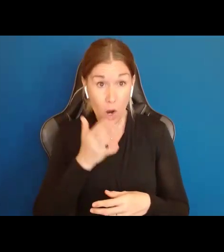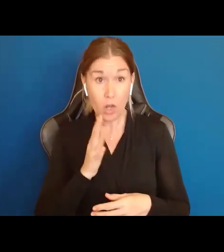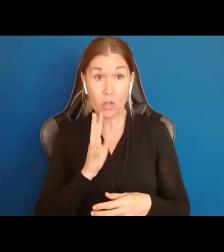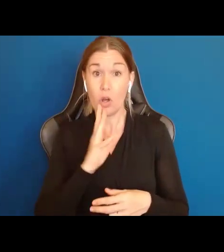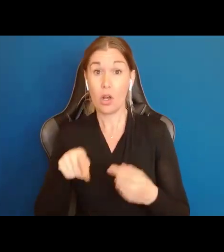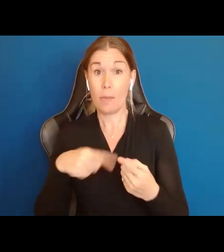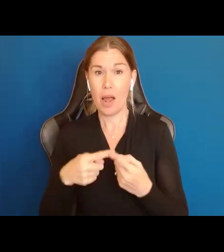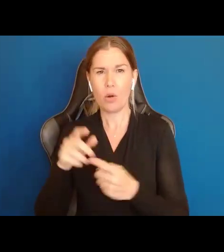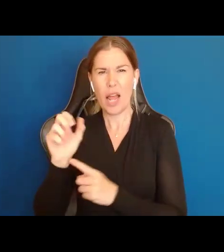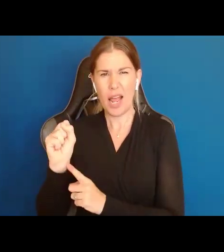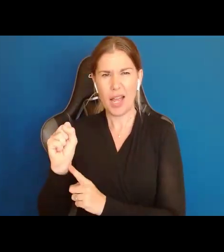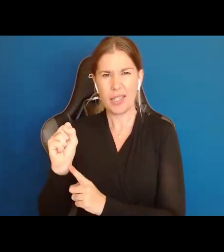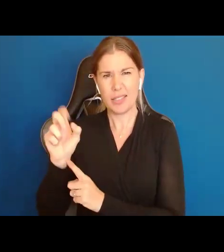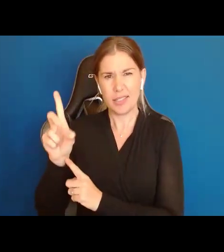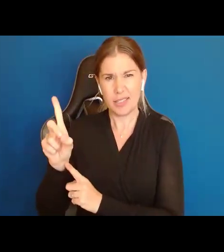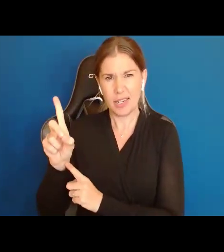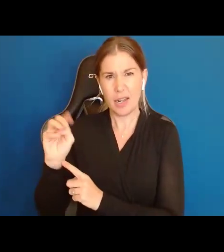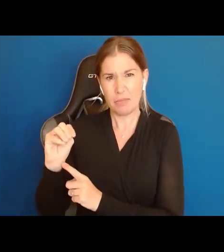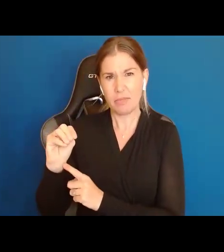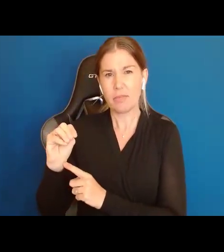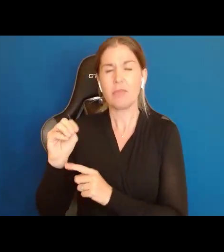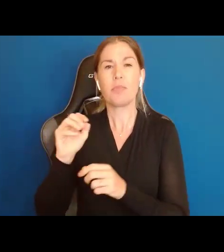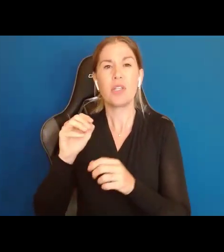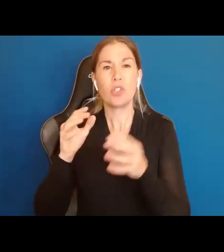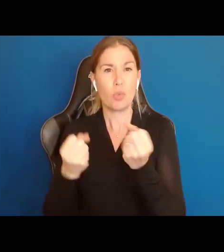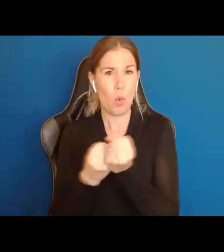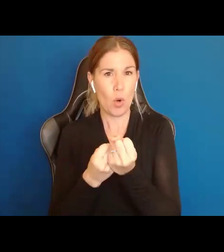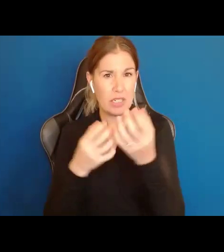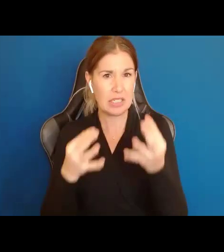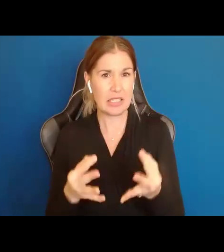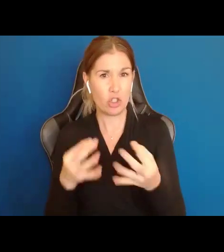Decision Making as an alternative to guardianship, I am not here to tell you there should never be